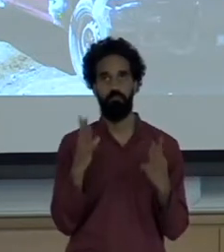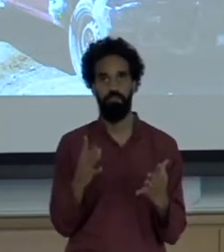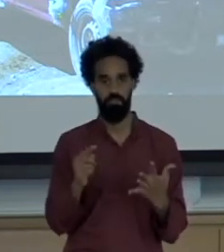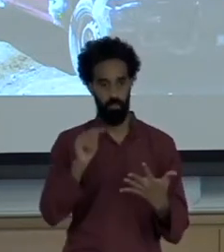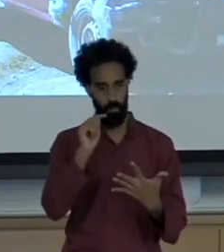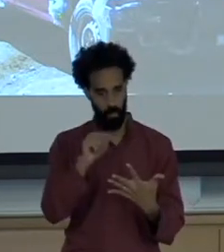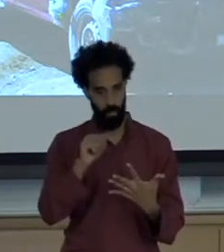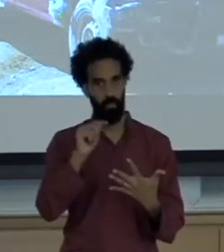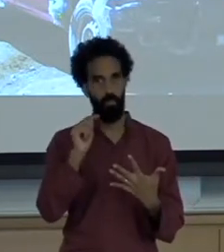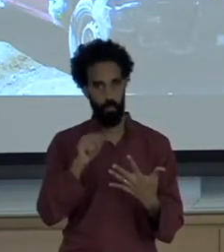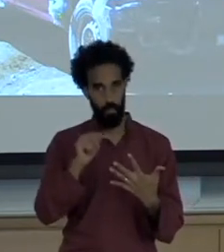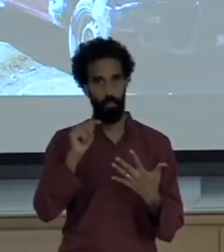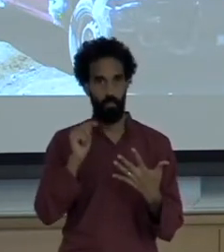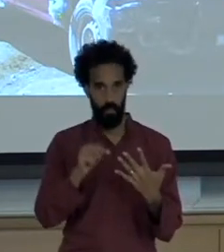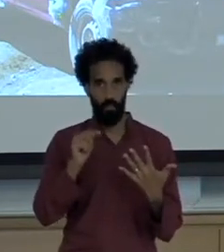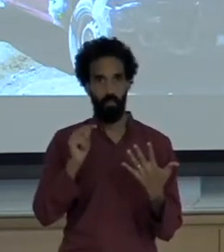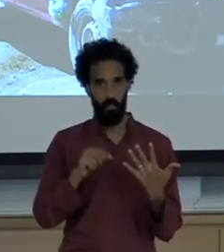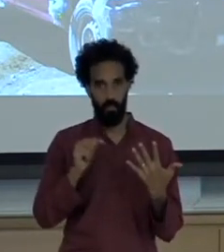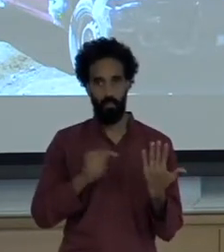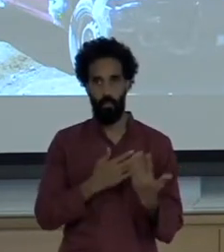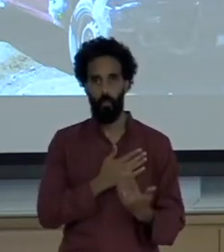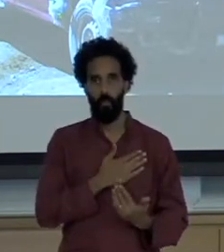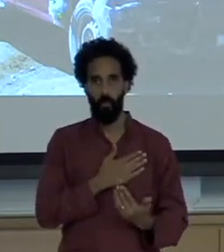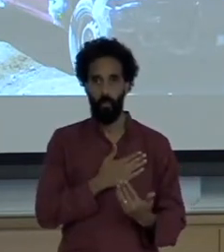which brings on more disaster so